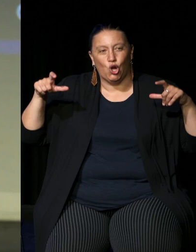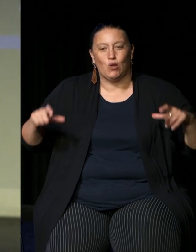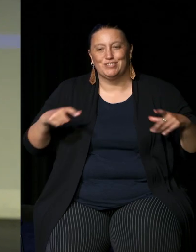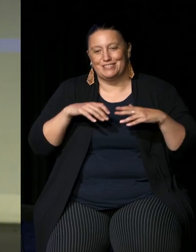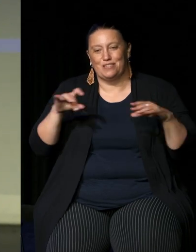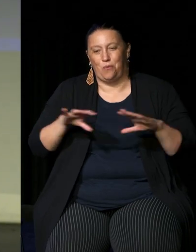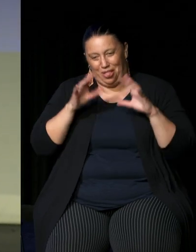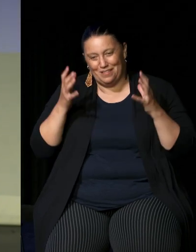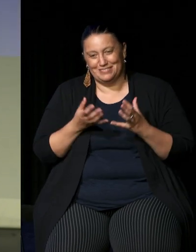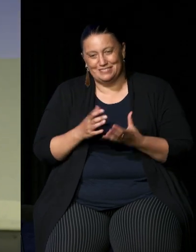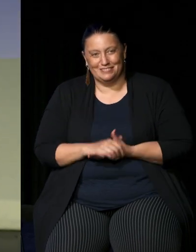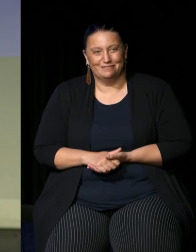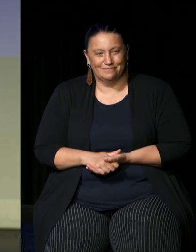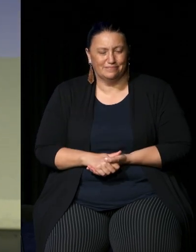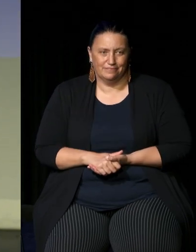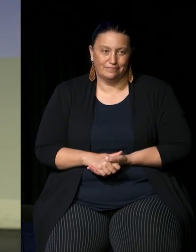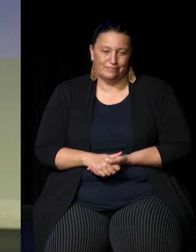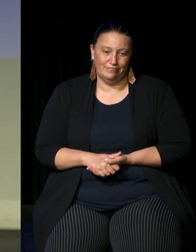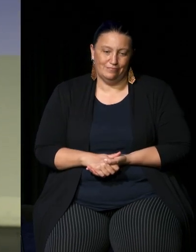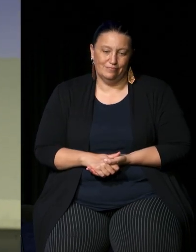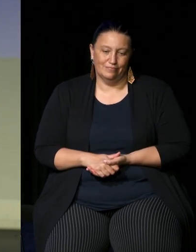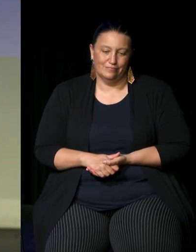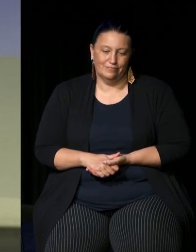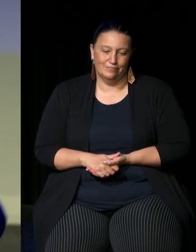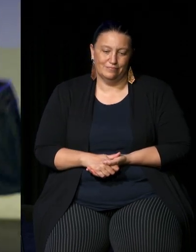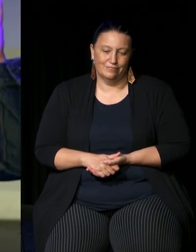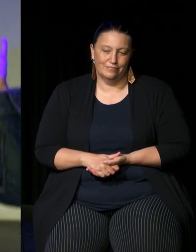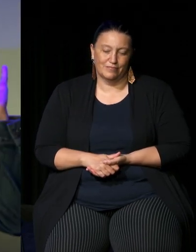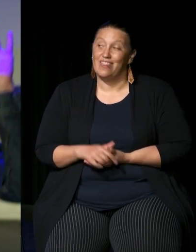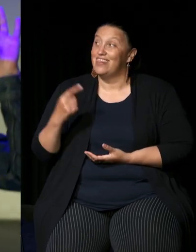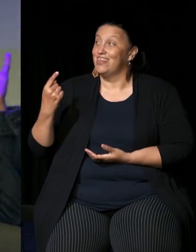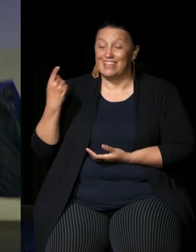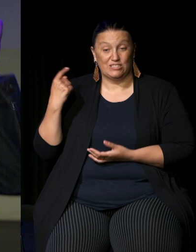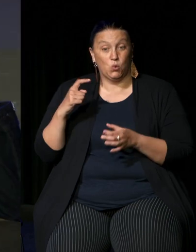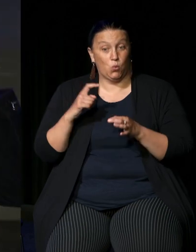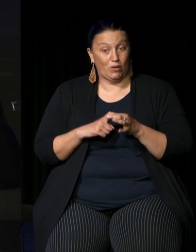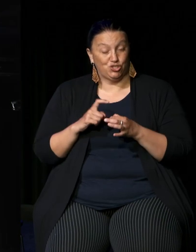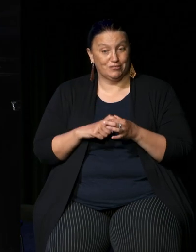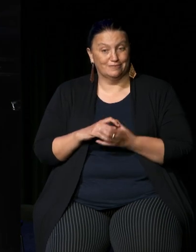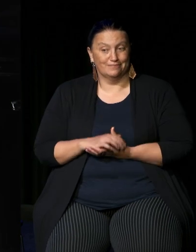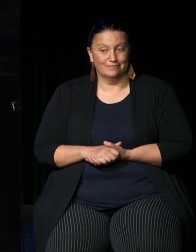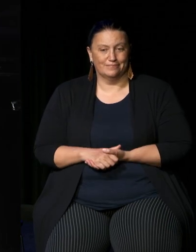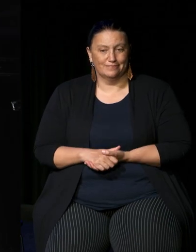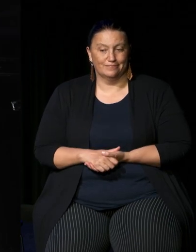um I think it's important to know that this question that we've just looked at is what